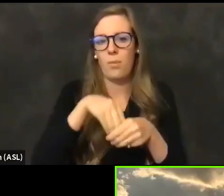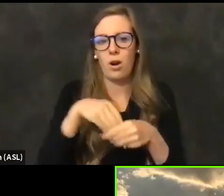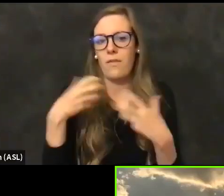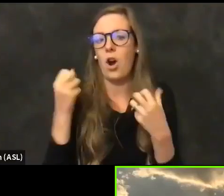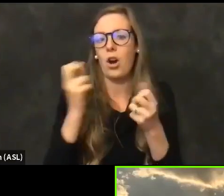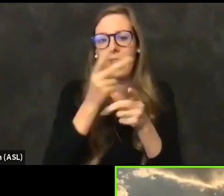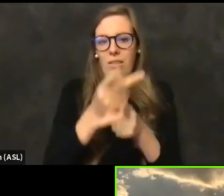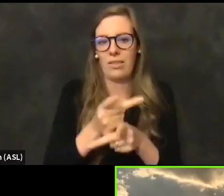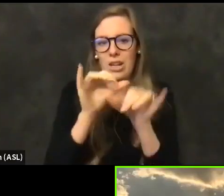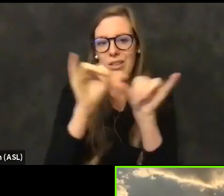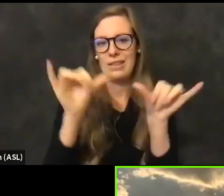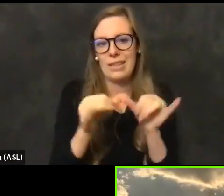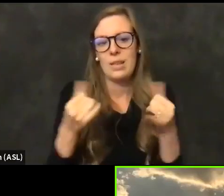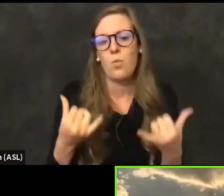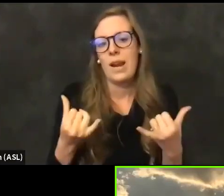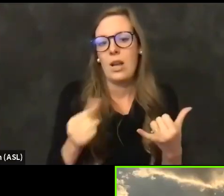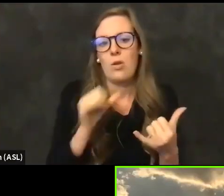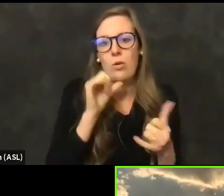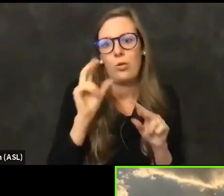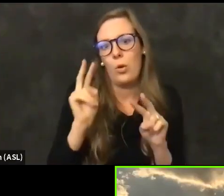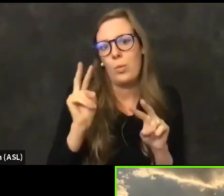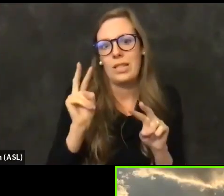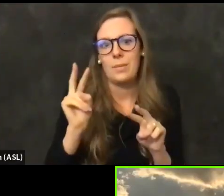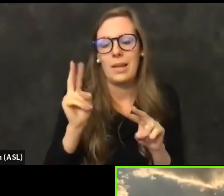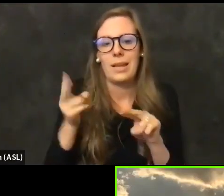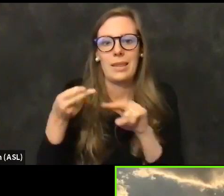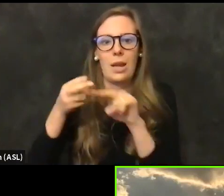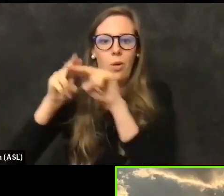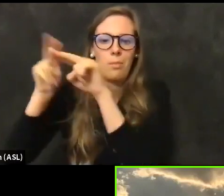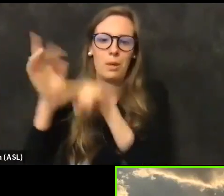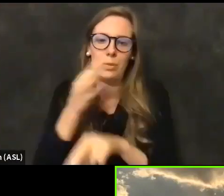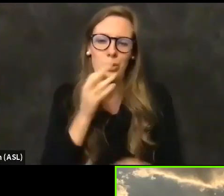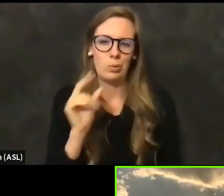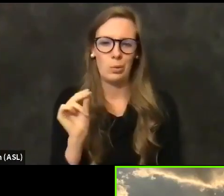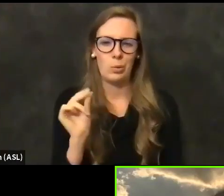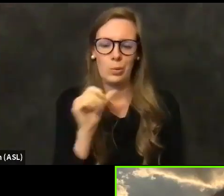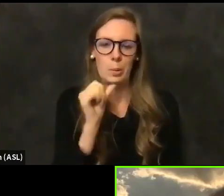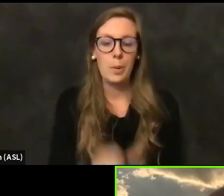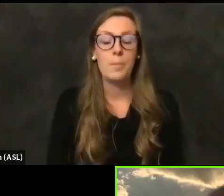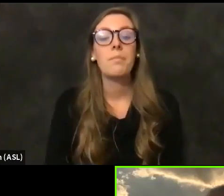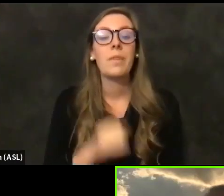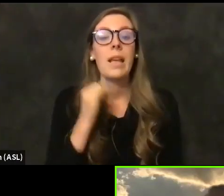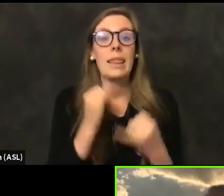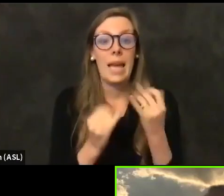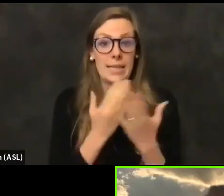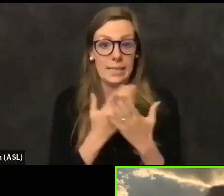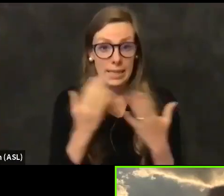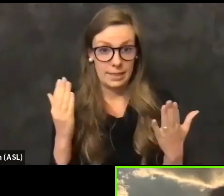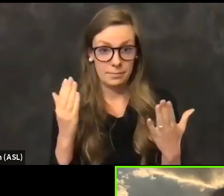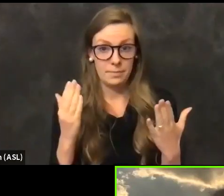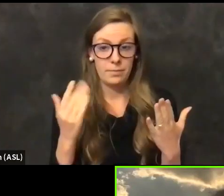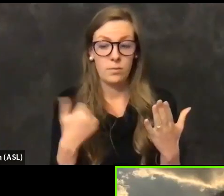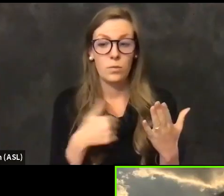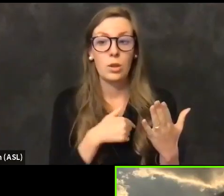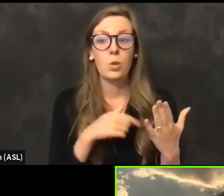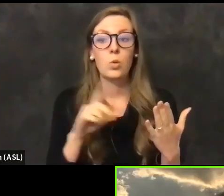And our folks don't anticipate getting that ramp up any time soon. Final thing is, is just that we did get